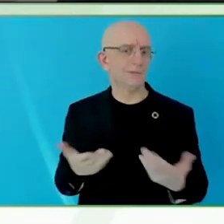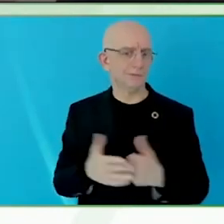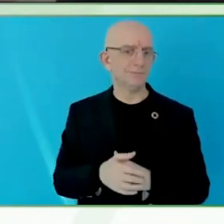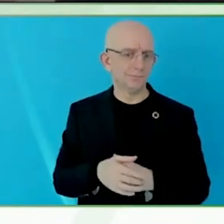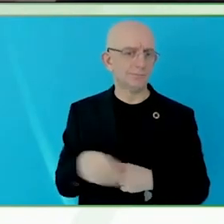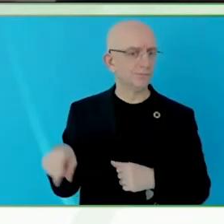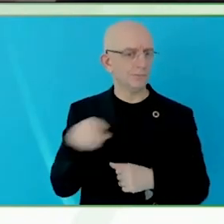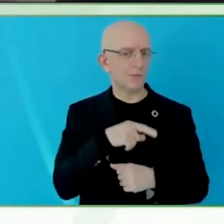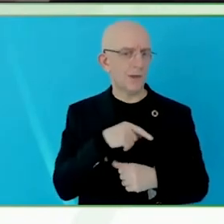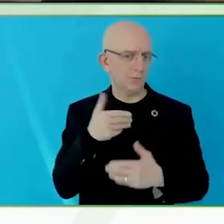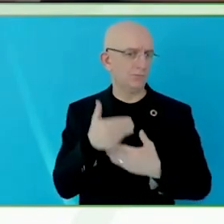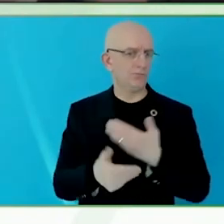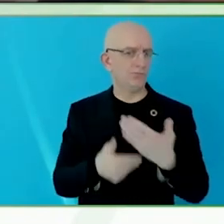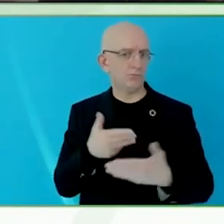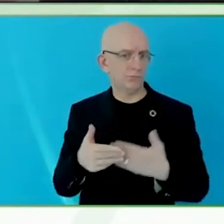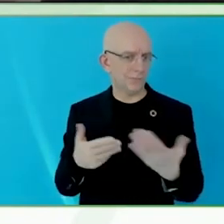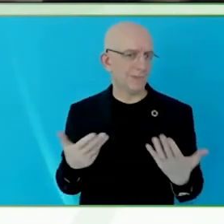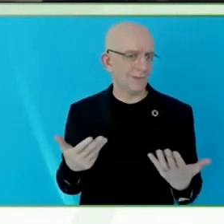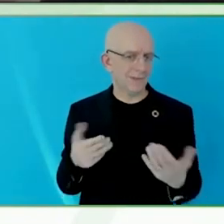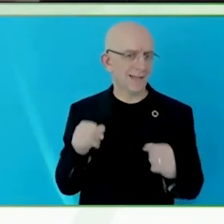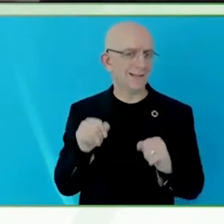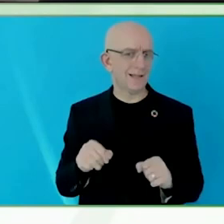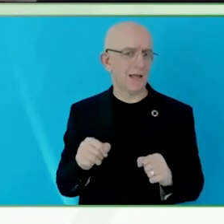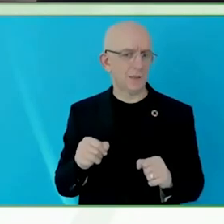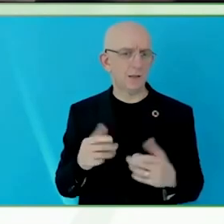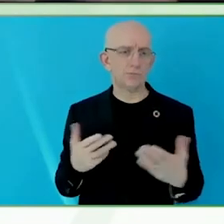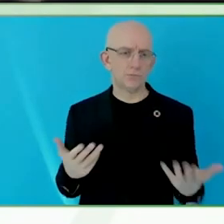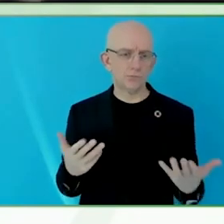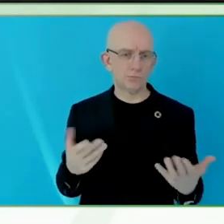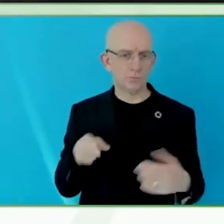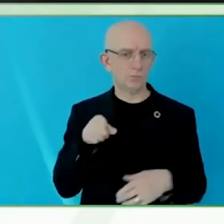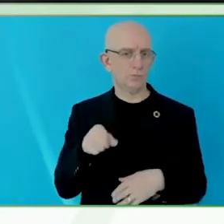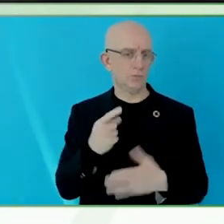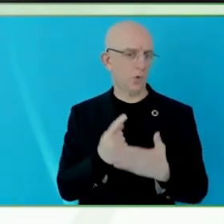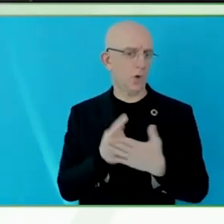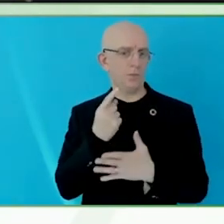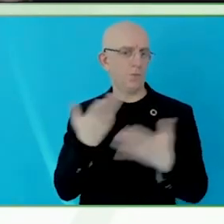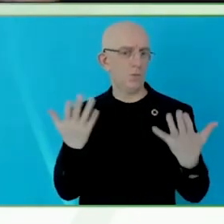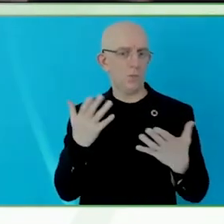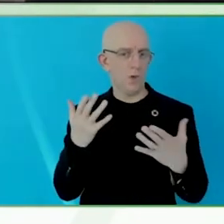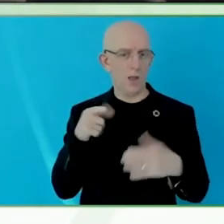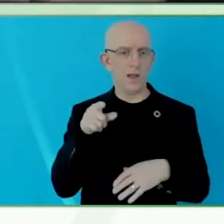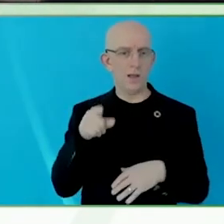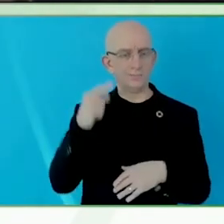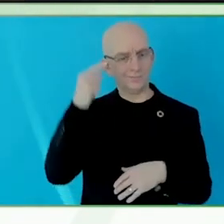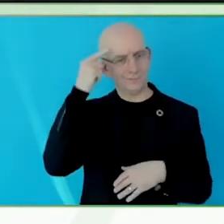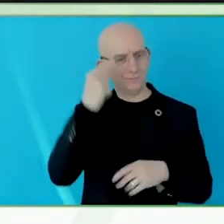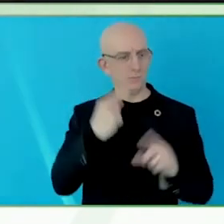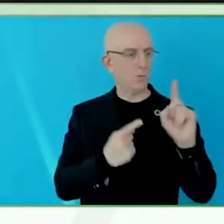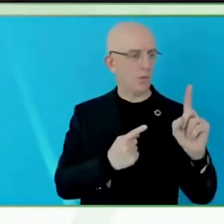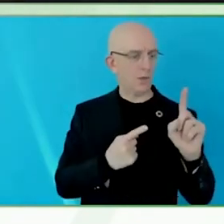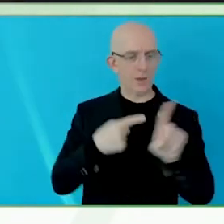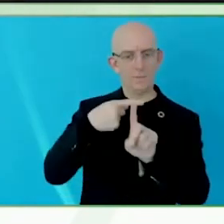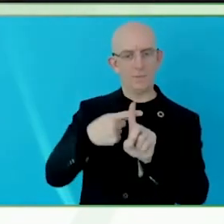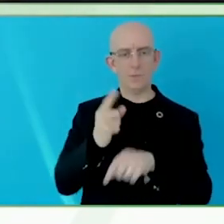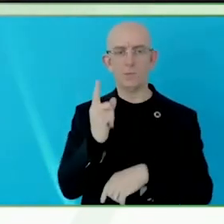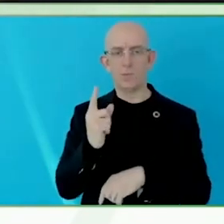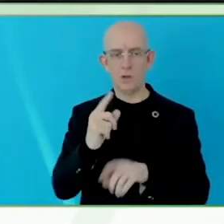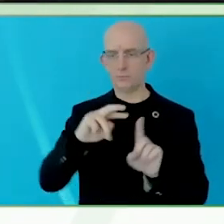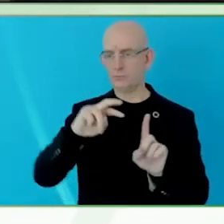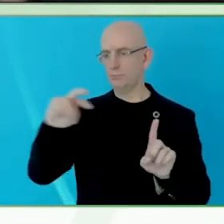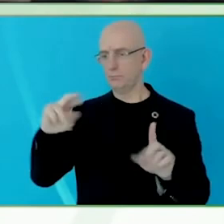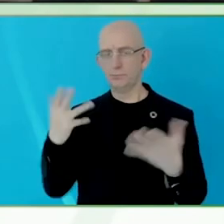that a line coming up means that something is raising or increasing.